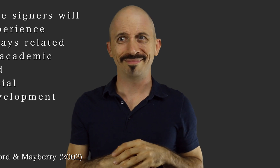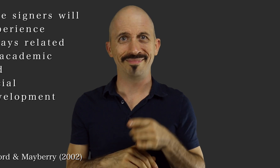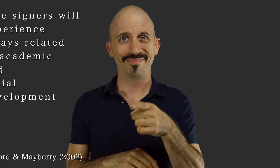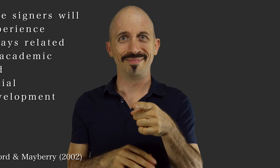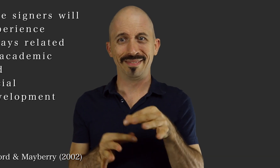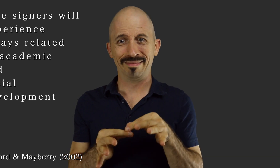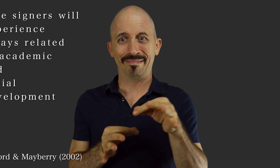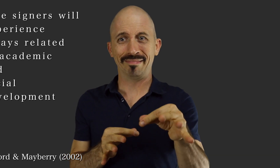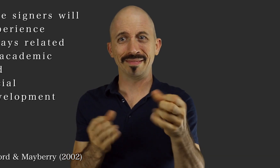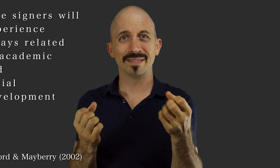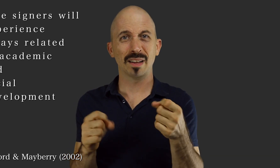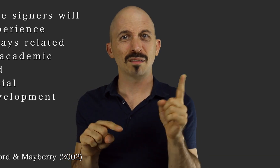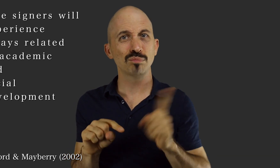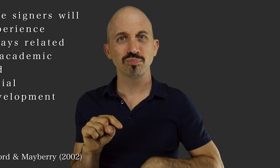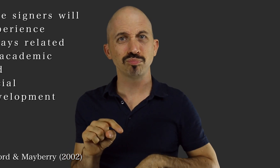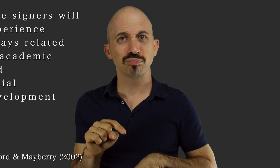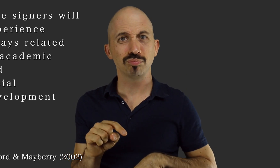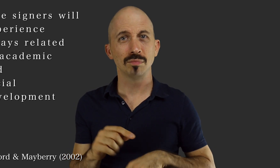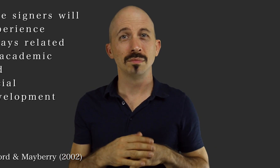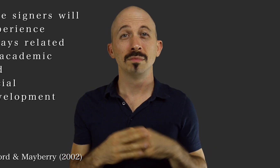Late signers cannot do this.